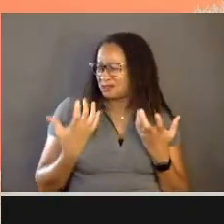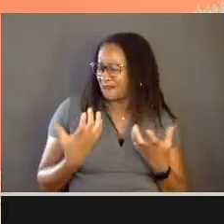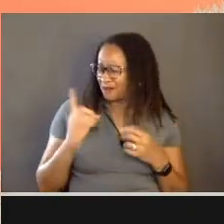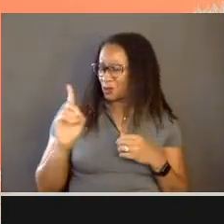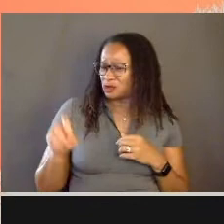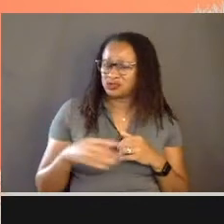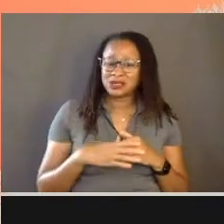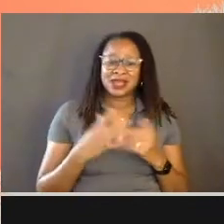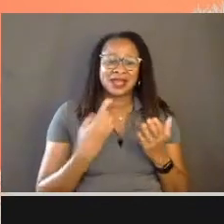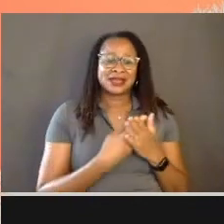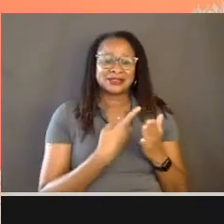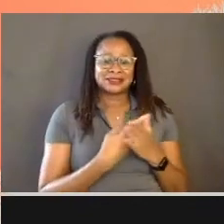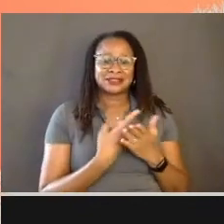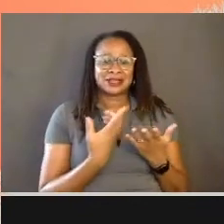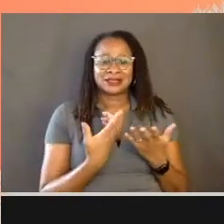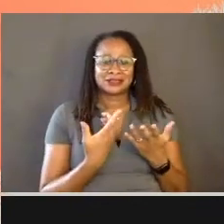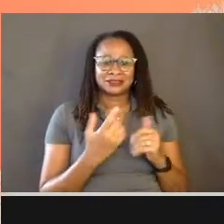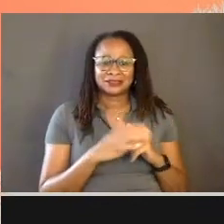Sometimes I take Alka tablets, they're aspirin.